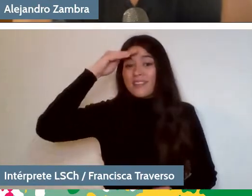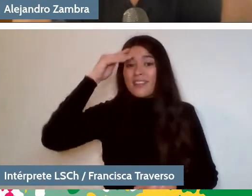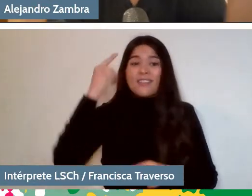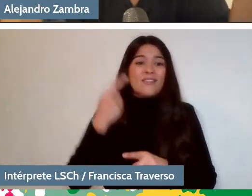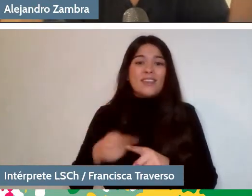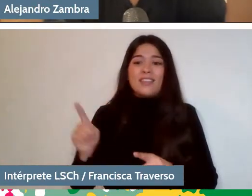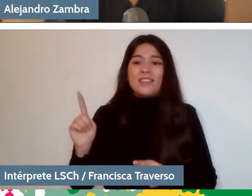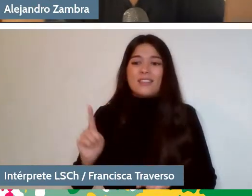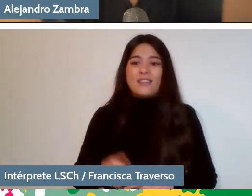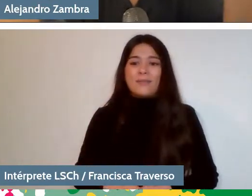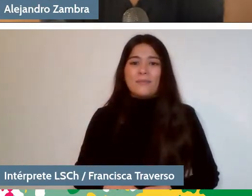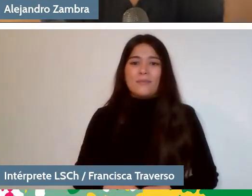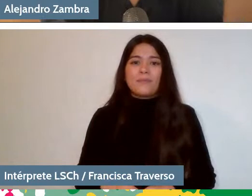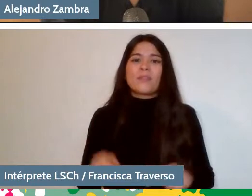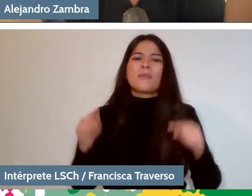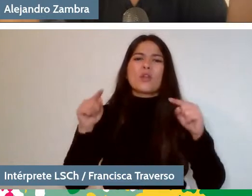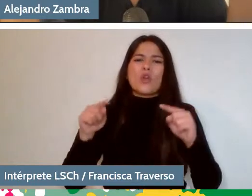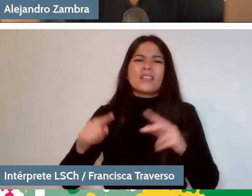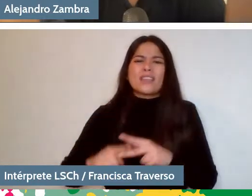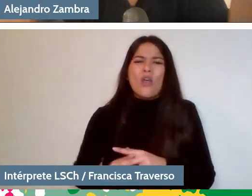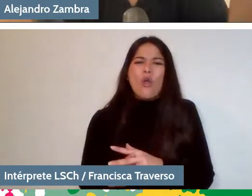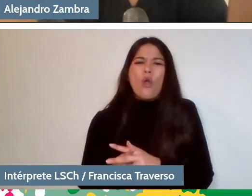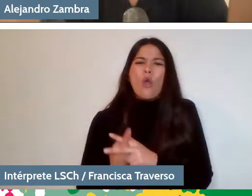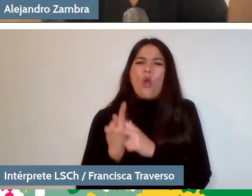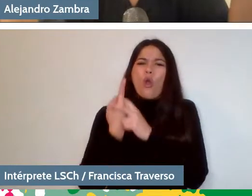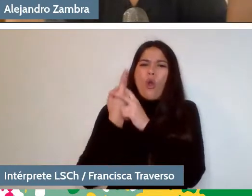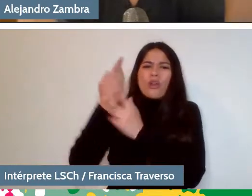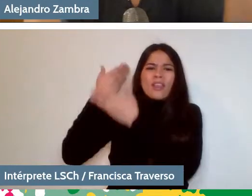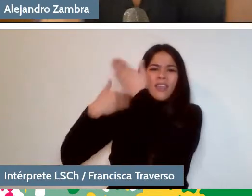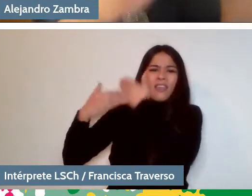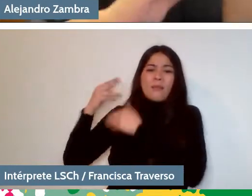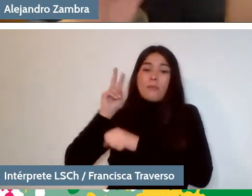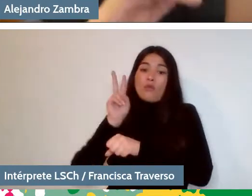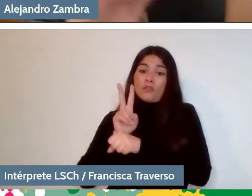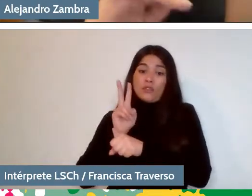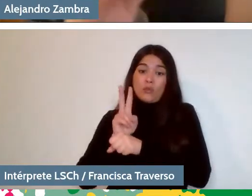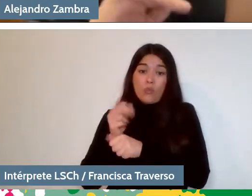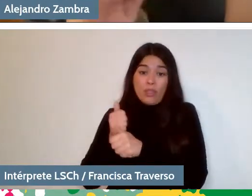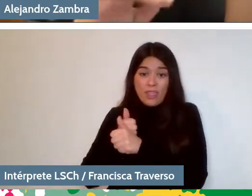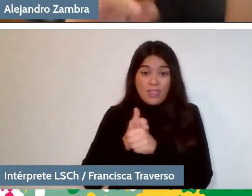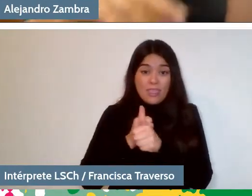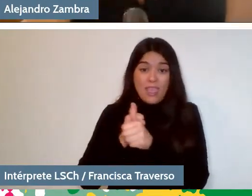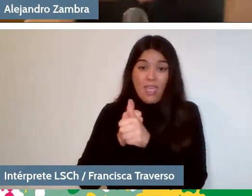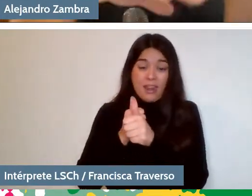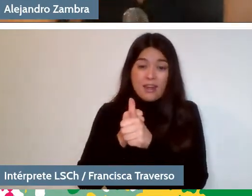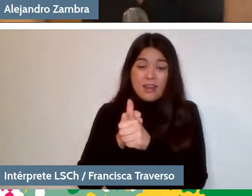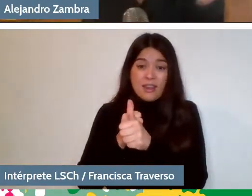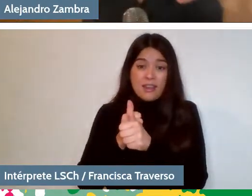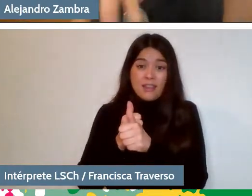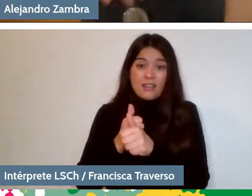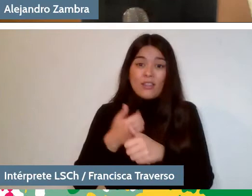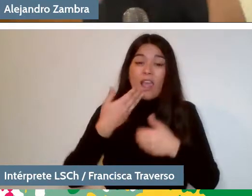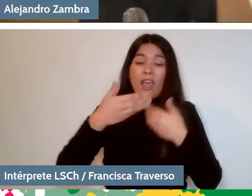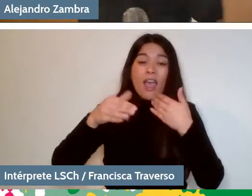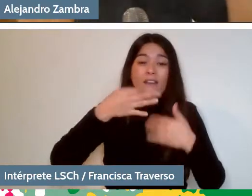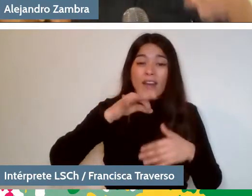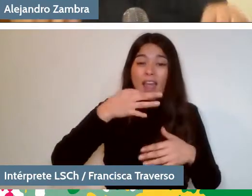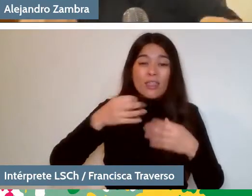but with the same origin, which the teacher can guide. And on the more... I'm saying a lot of things simultaneously,